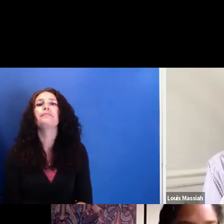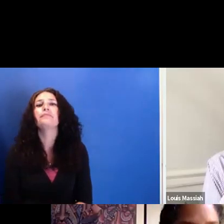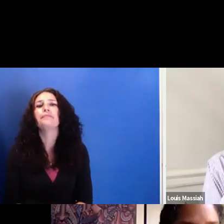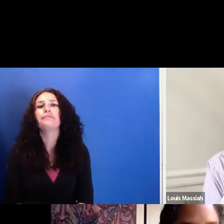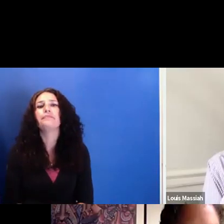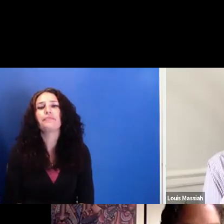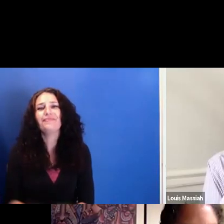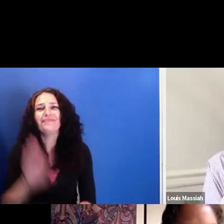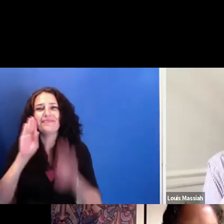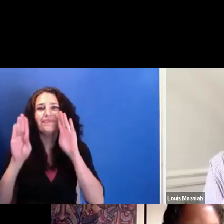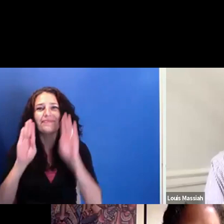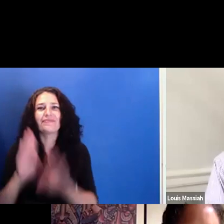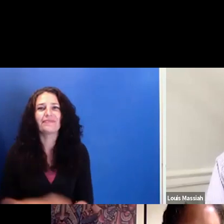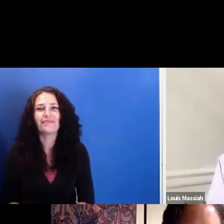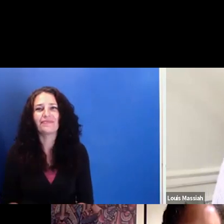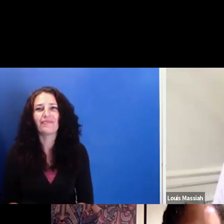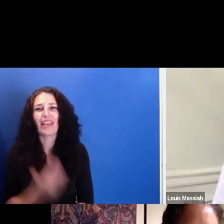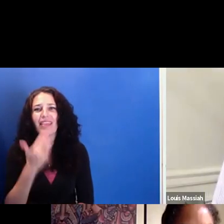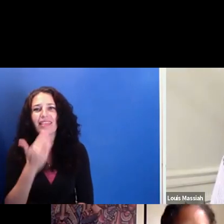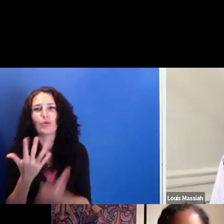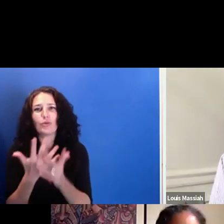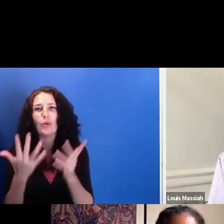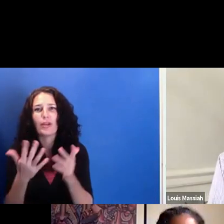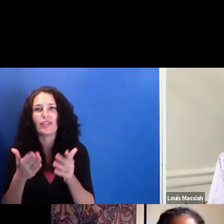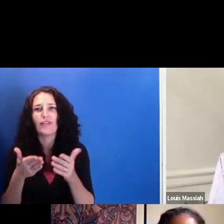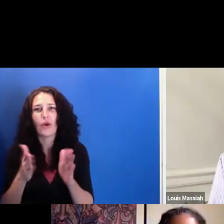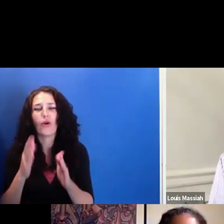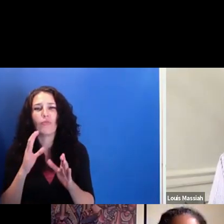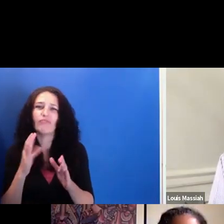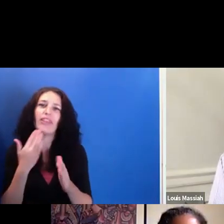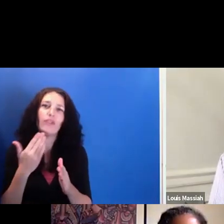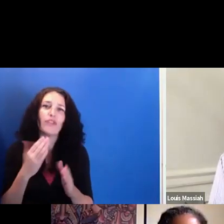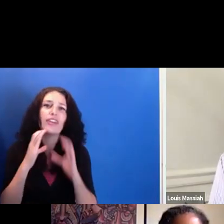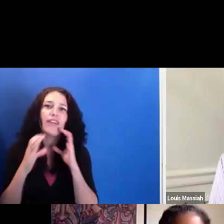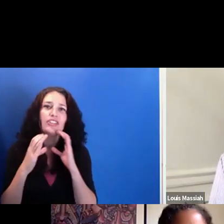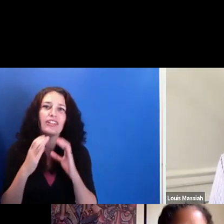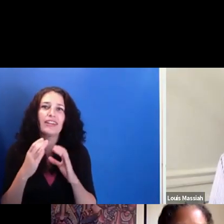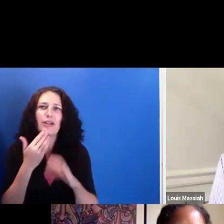Hello. Thank you, everyone, for this conversation. Good afternoon. Good evening, depending on where you are.